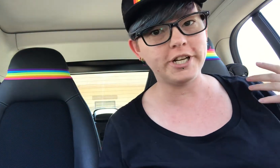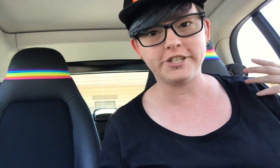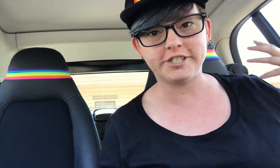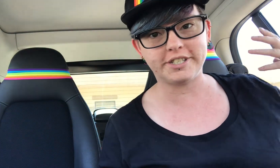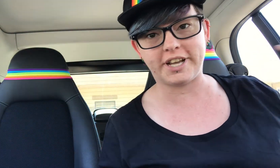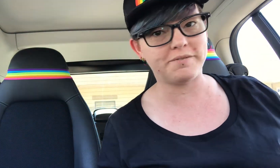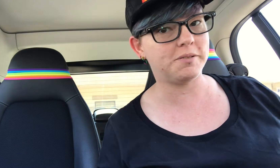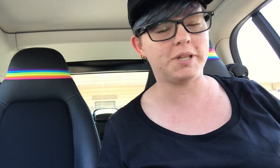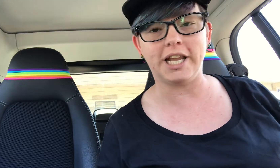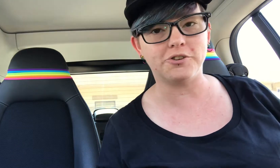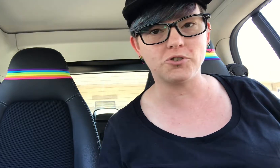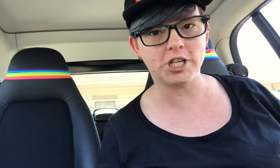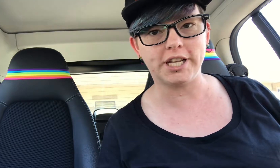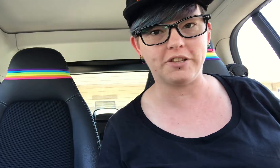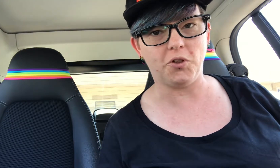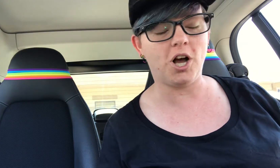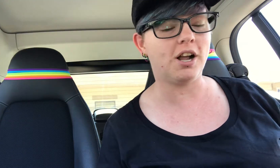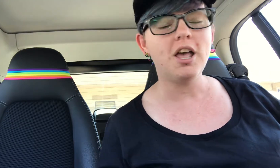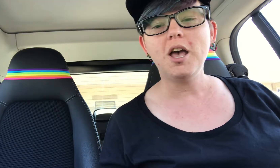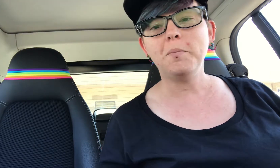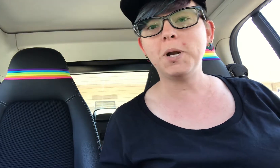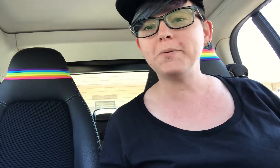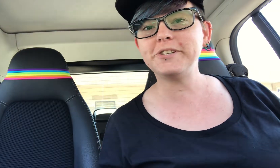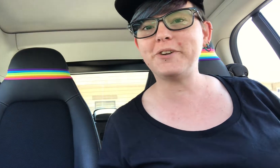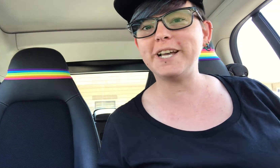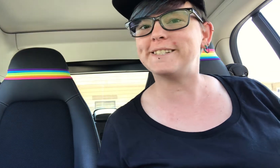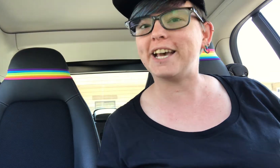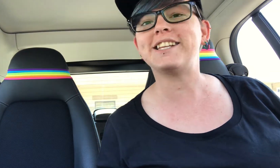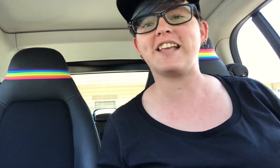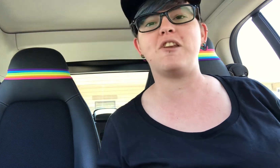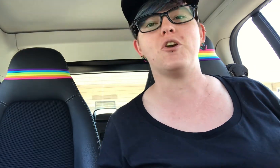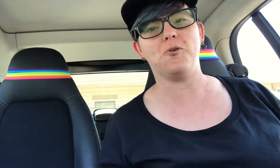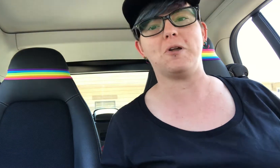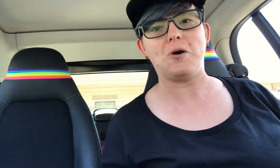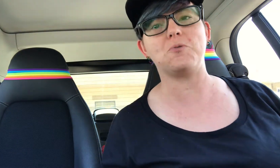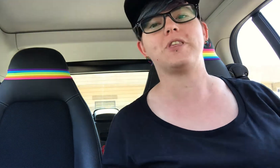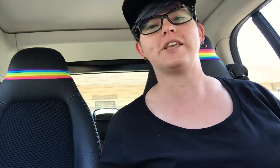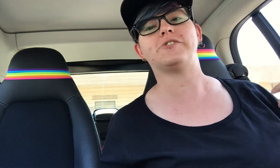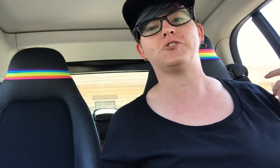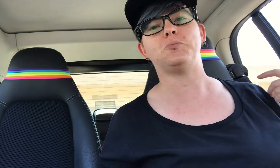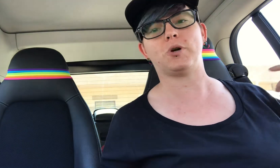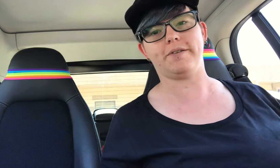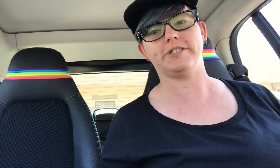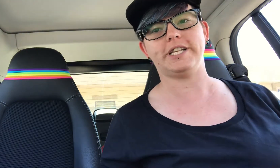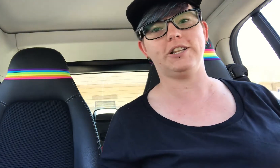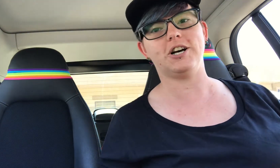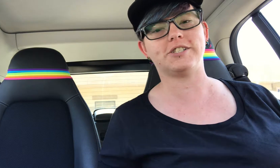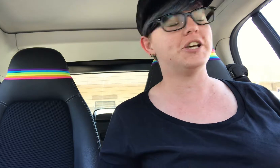have something interesting in the vlog, but I was advised that is a no-no thanks to privacy laws.